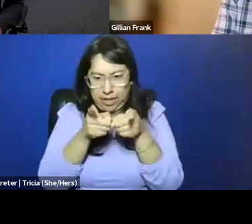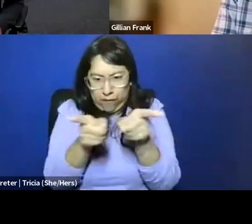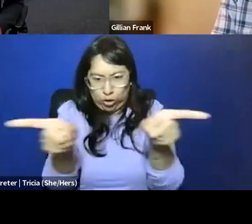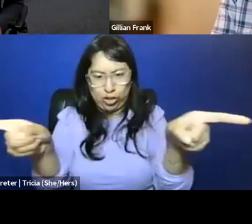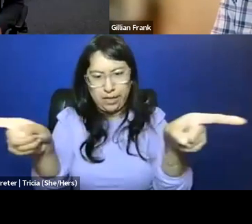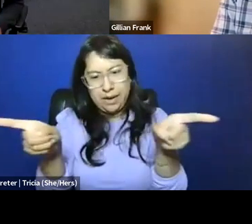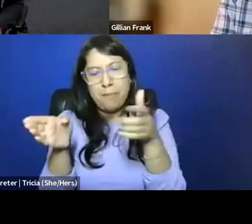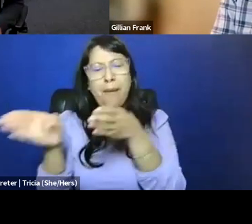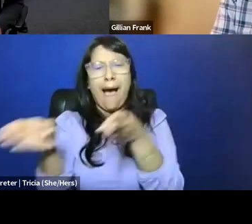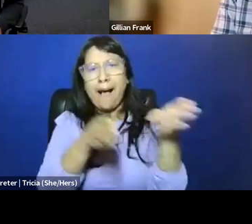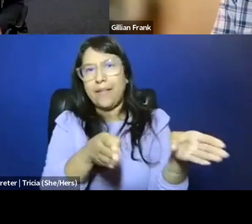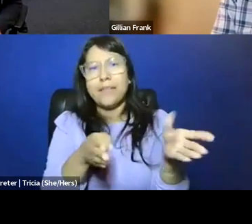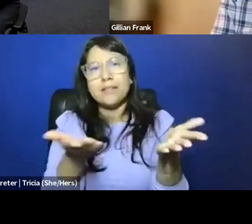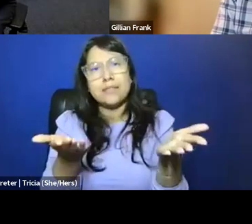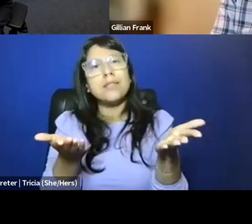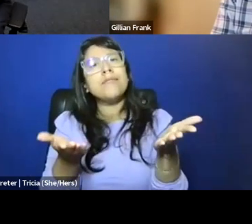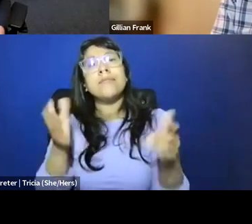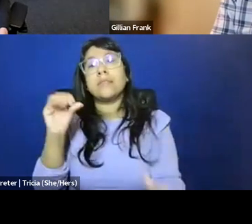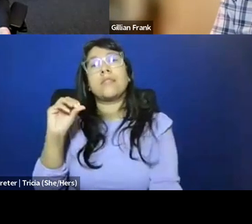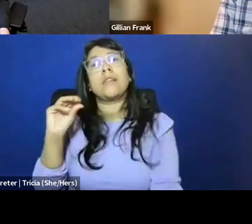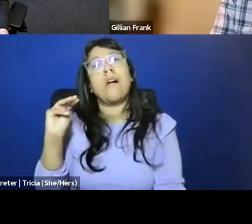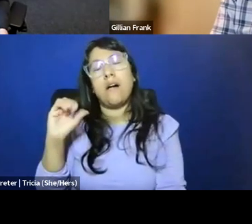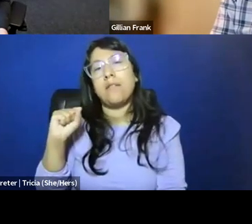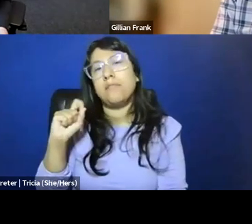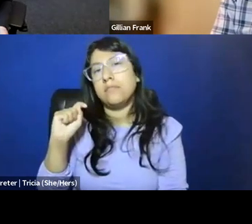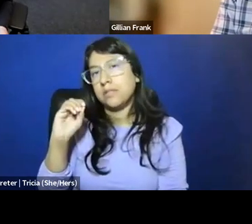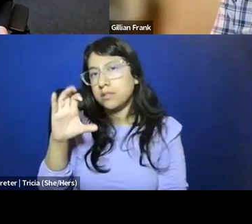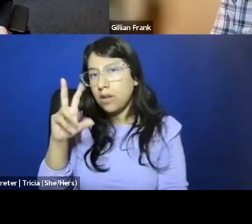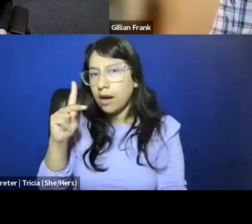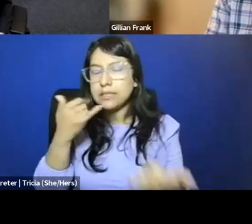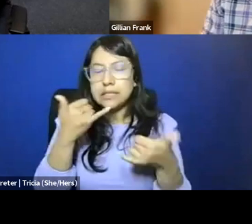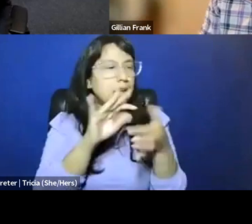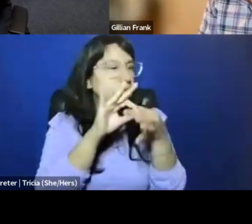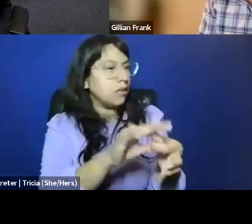create these diverging paths to the point that, you know, Comstock stays relevant with pornography,